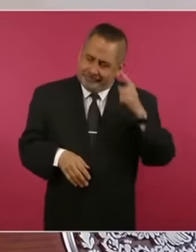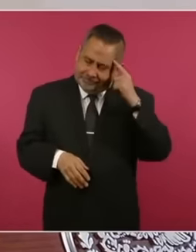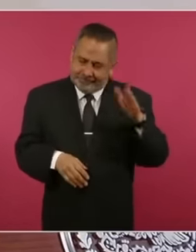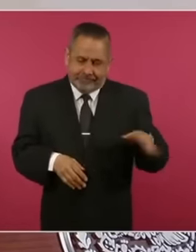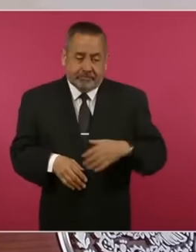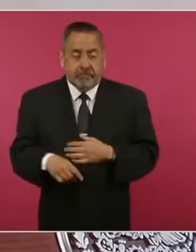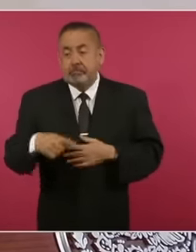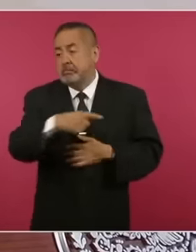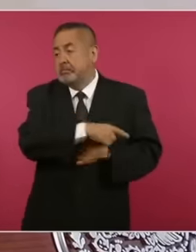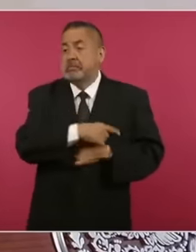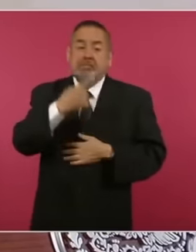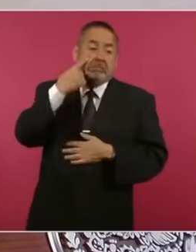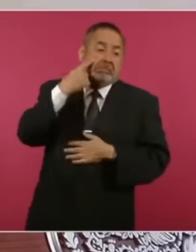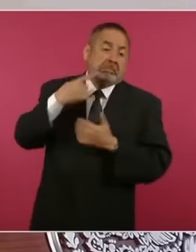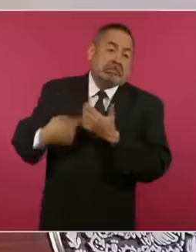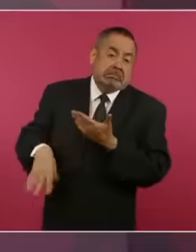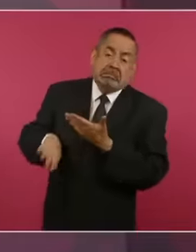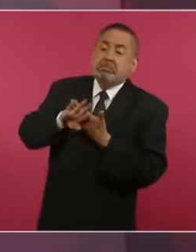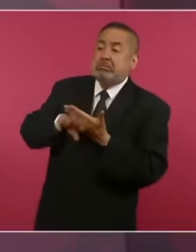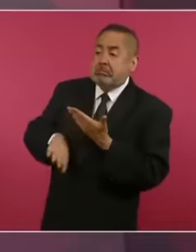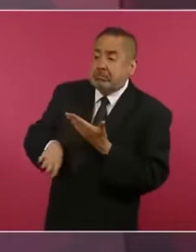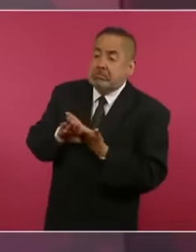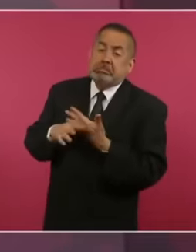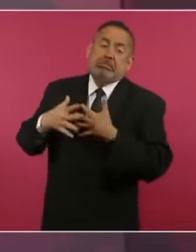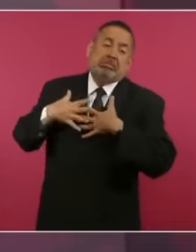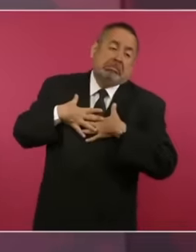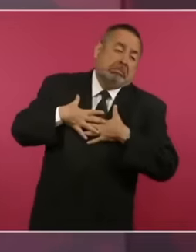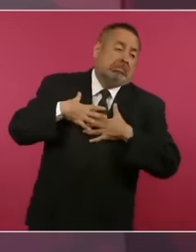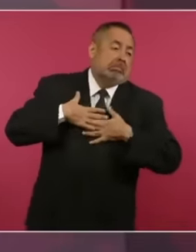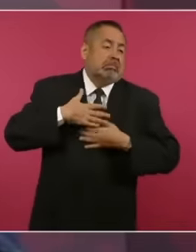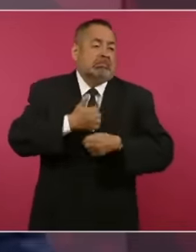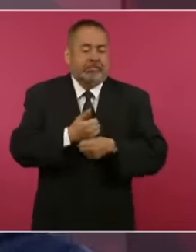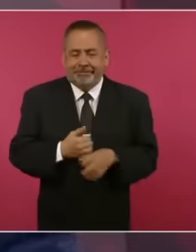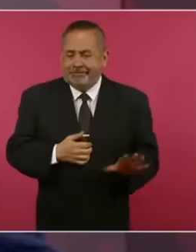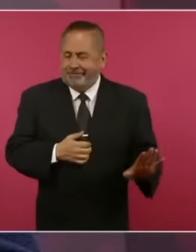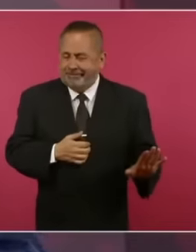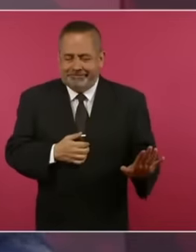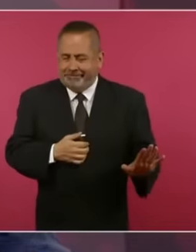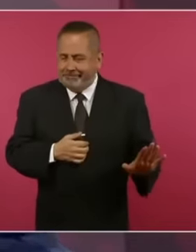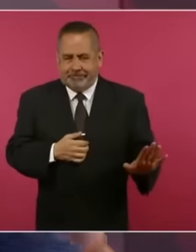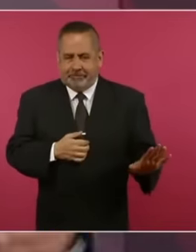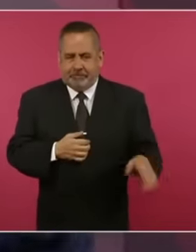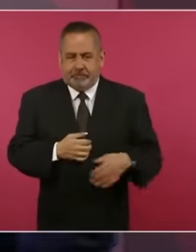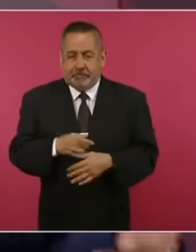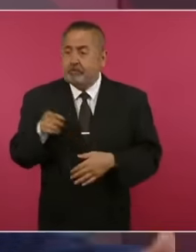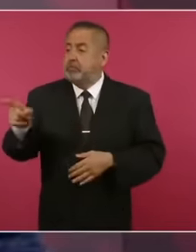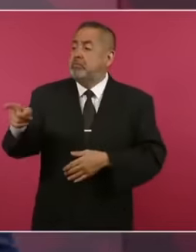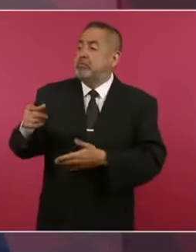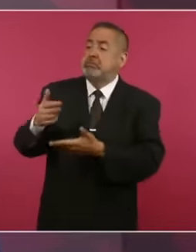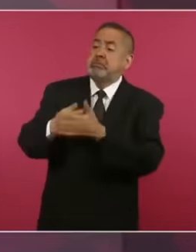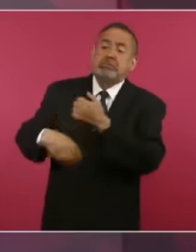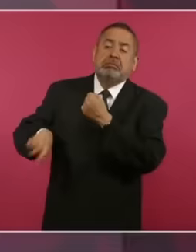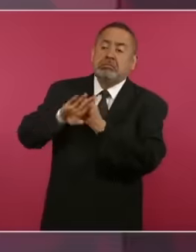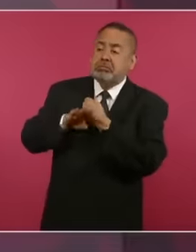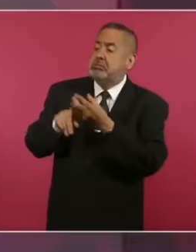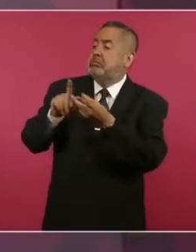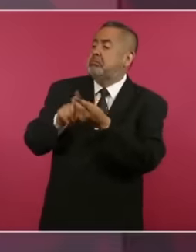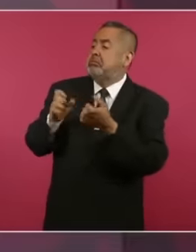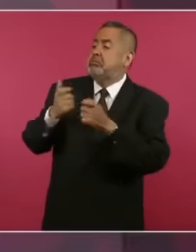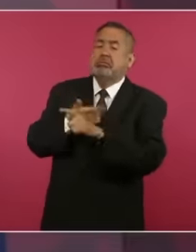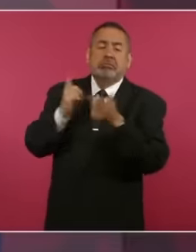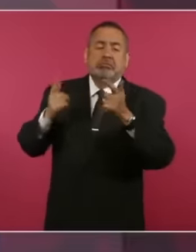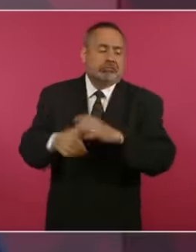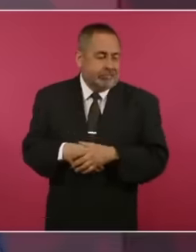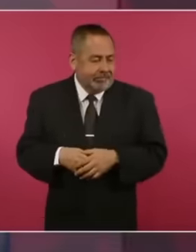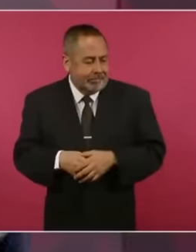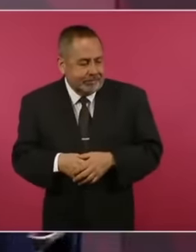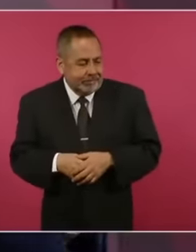clothes. Where are the freedoms? What do they want?